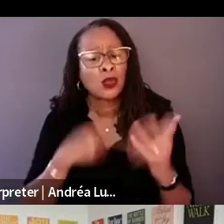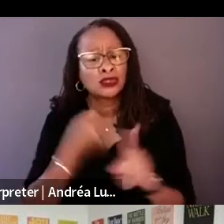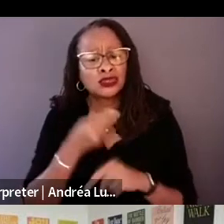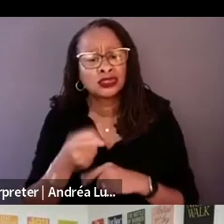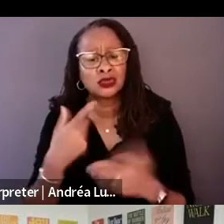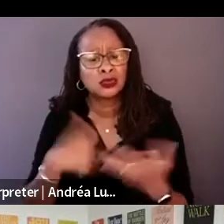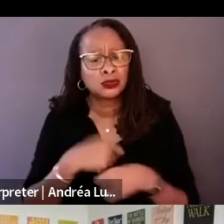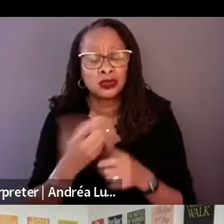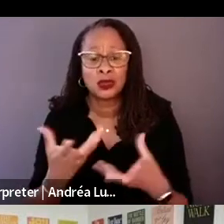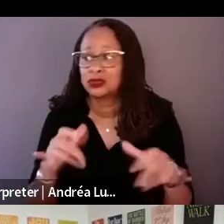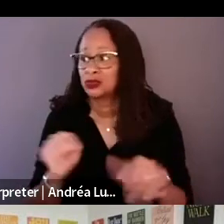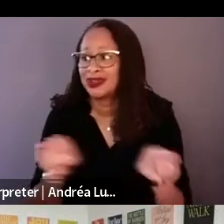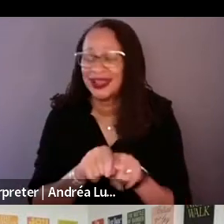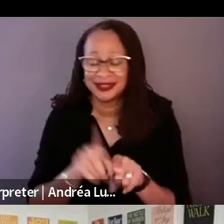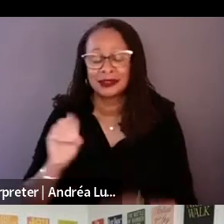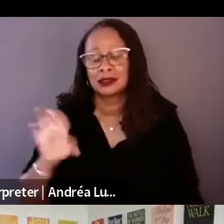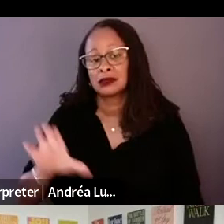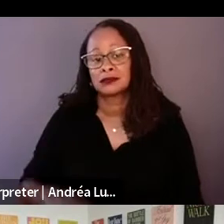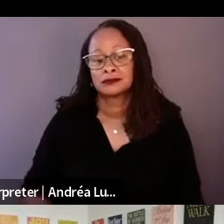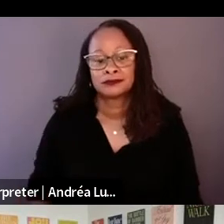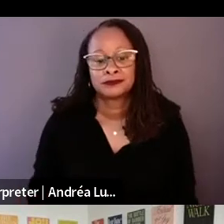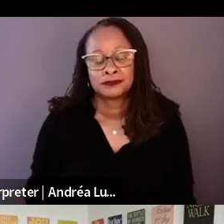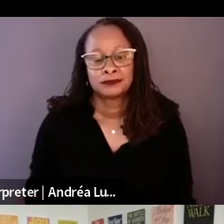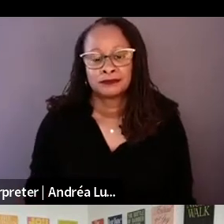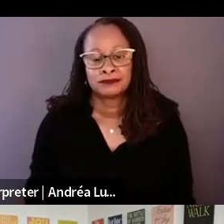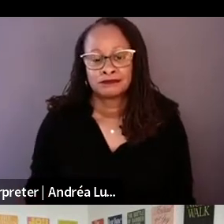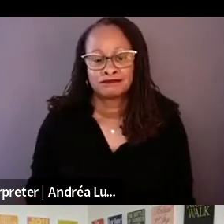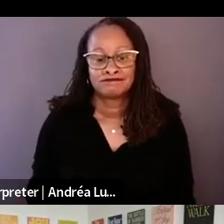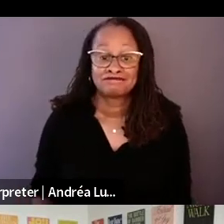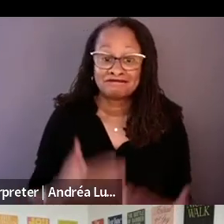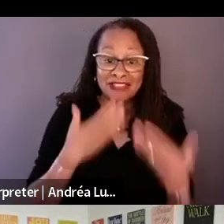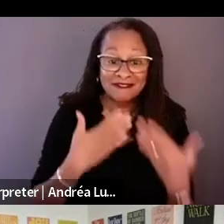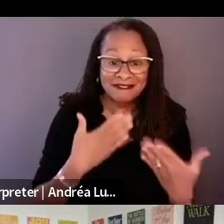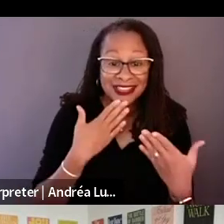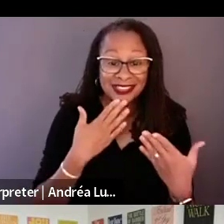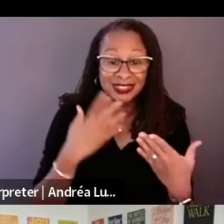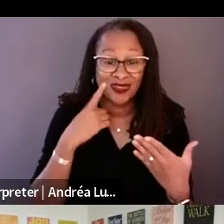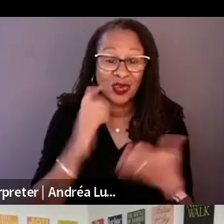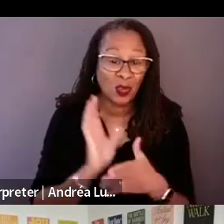Well, first thank you for watching the film. I was fortunate that the producers contacted me.